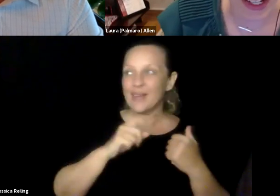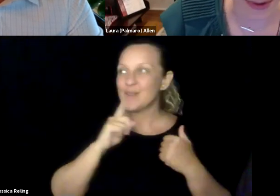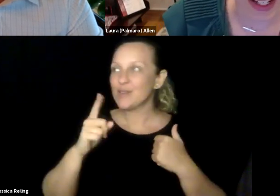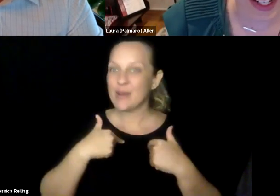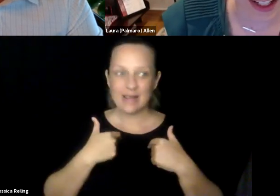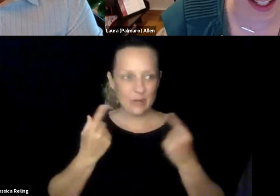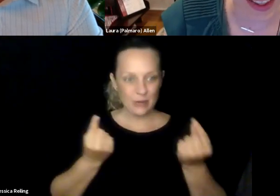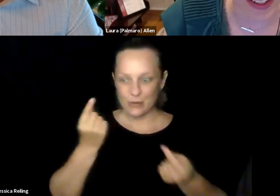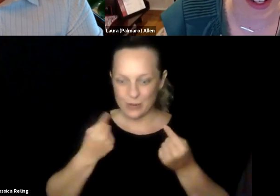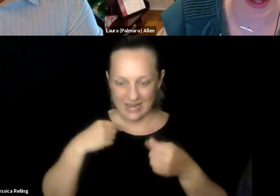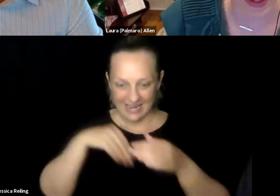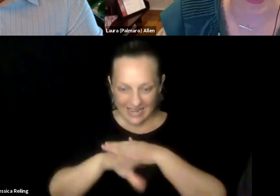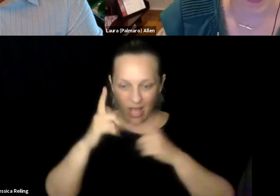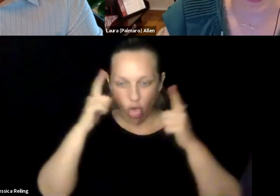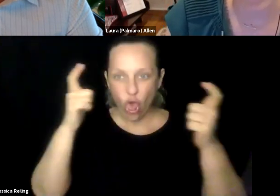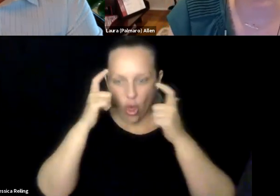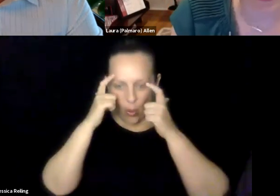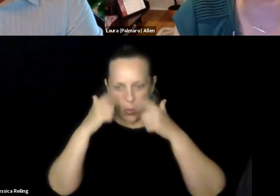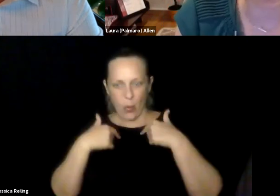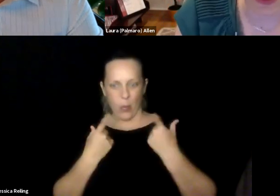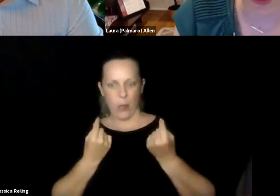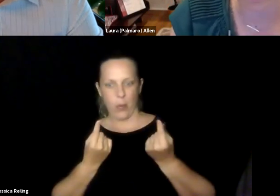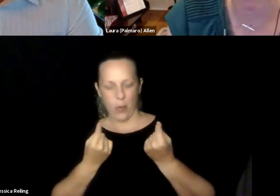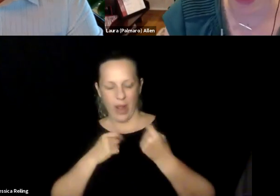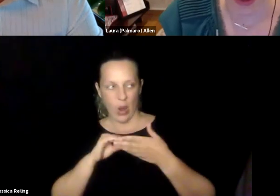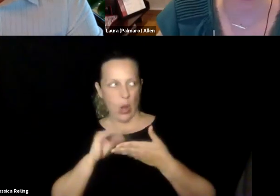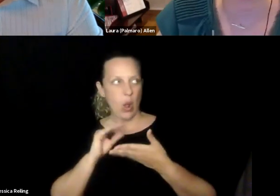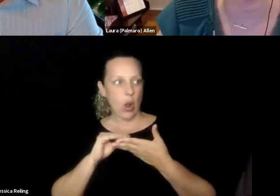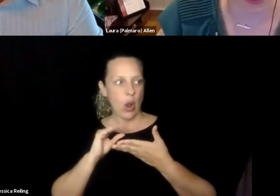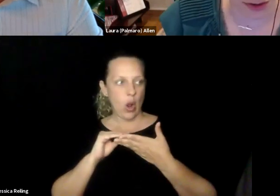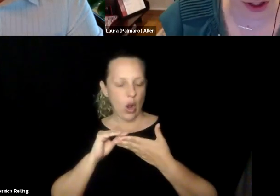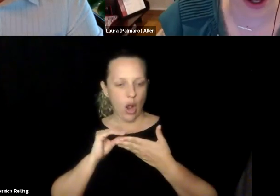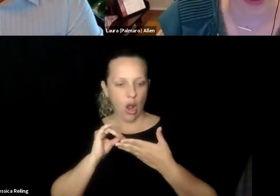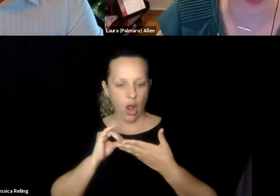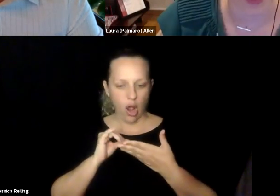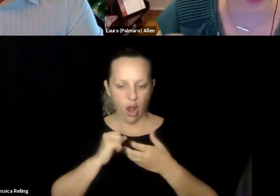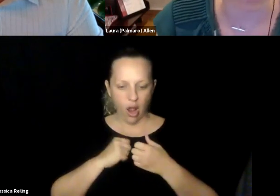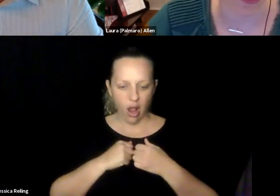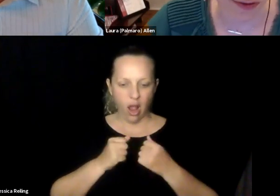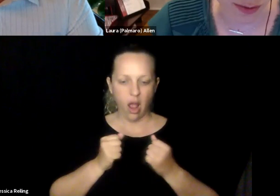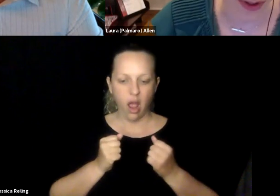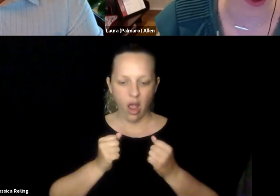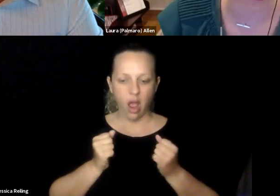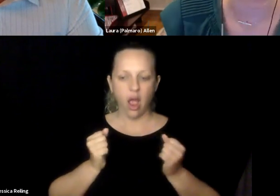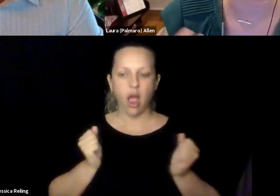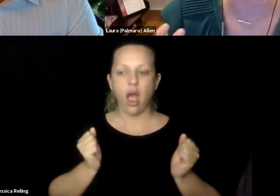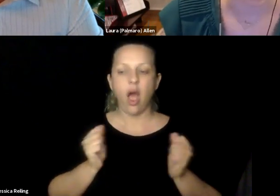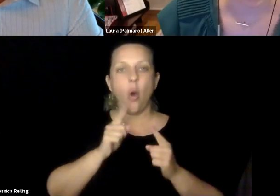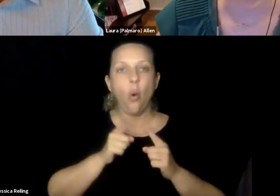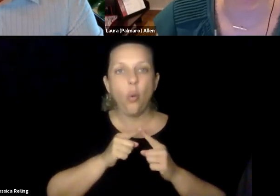especially as just a new graduate and being so young and not sure about my place in an organization, and things like that, I